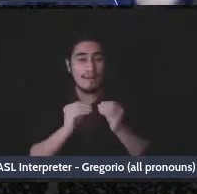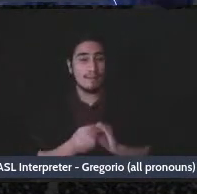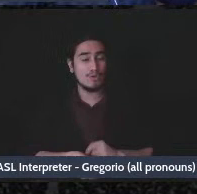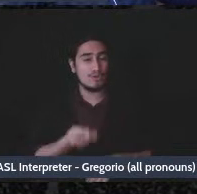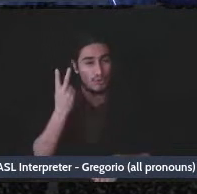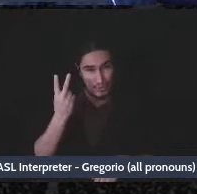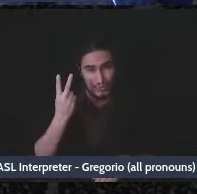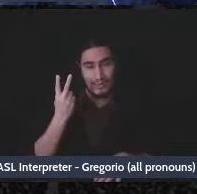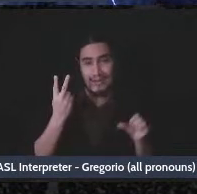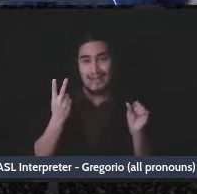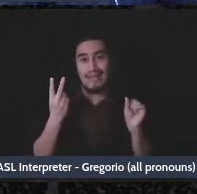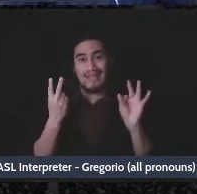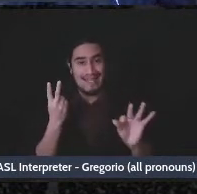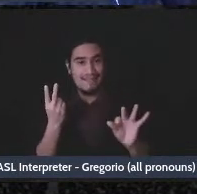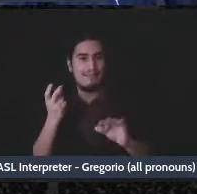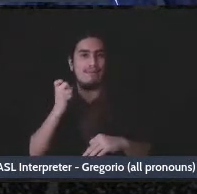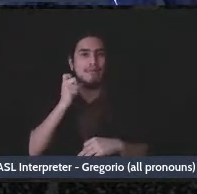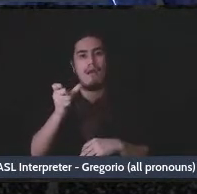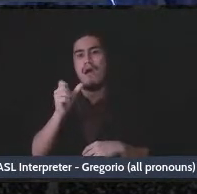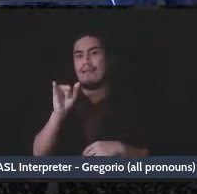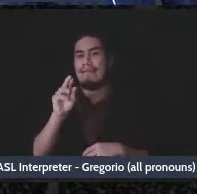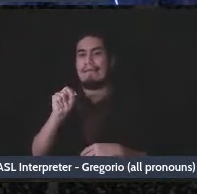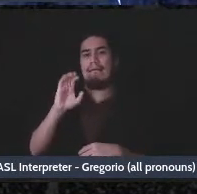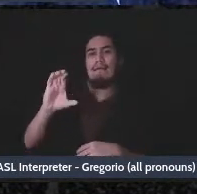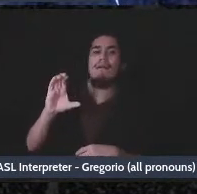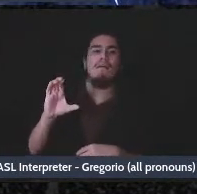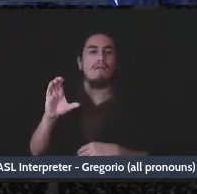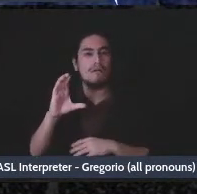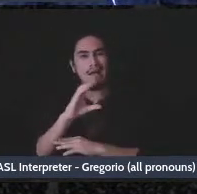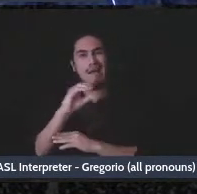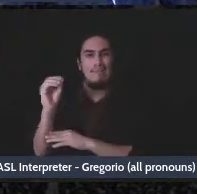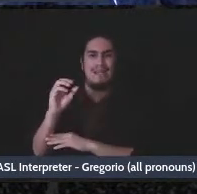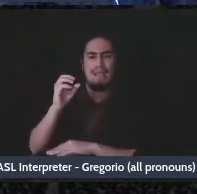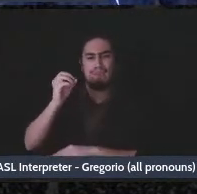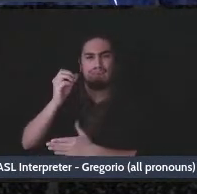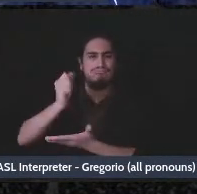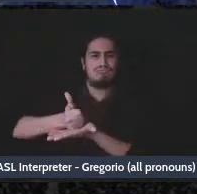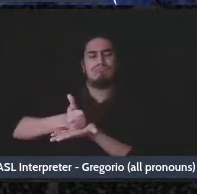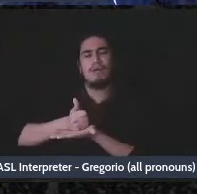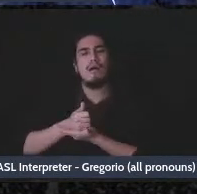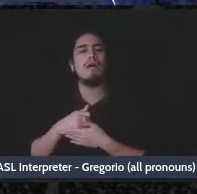an unincorporated association account. So here same picture, individual people are